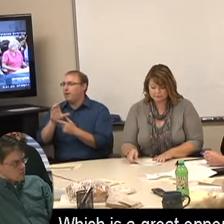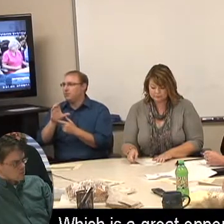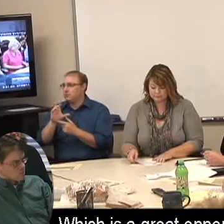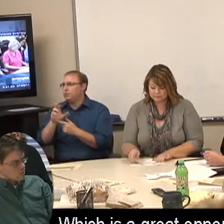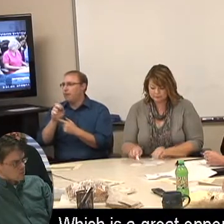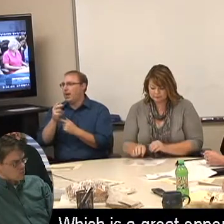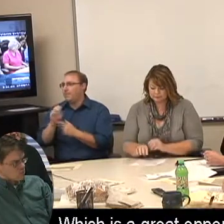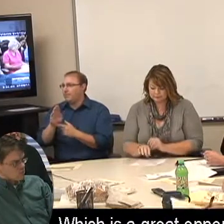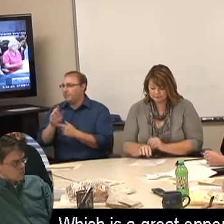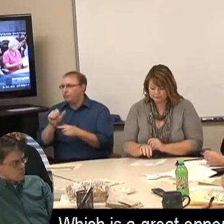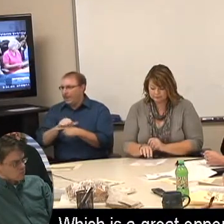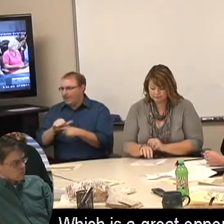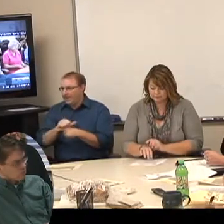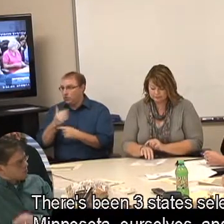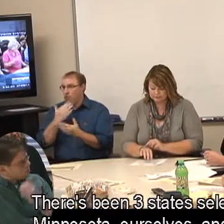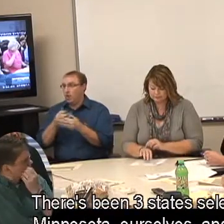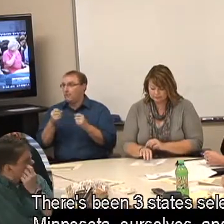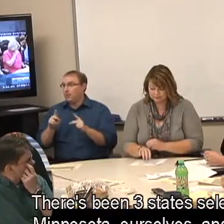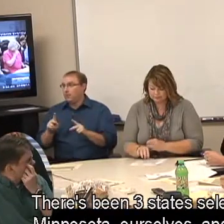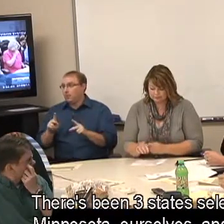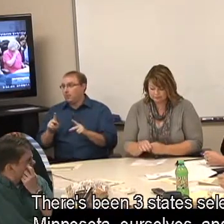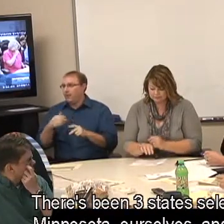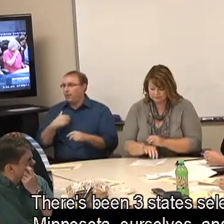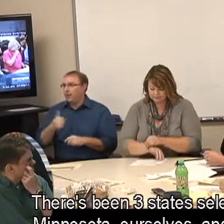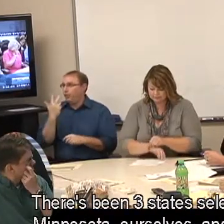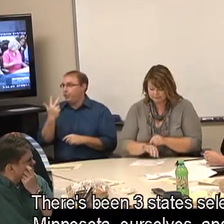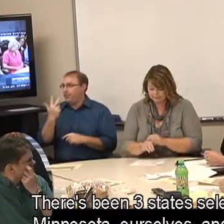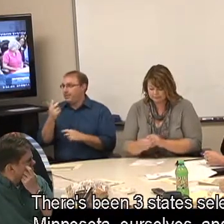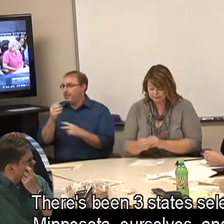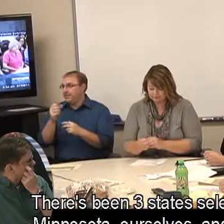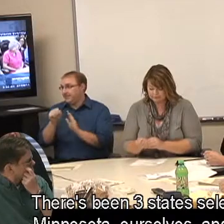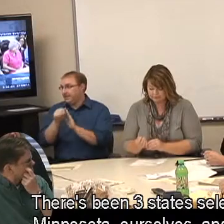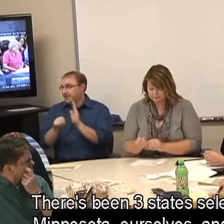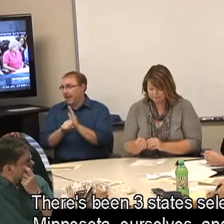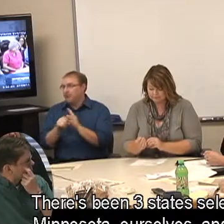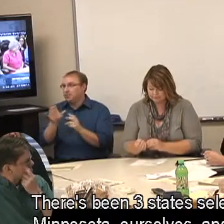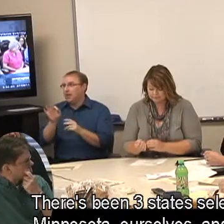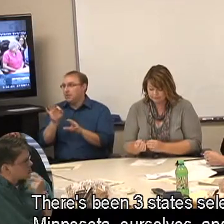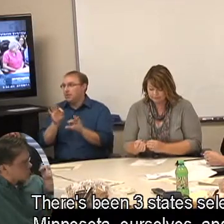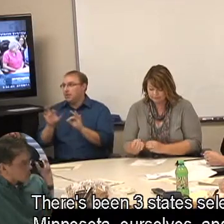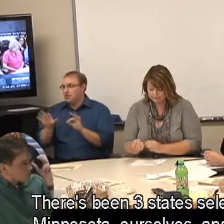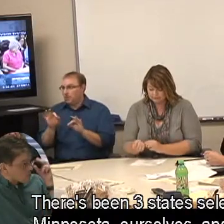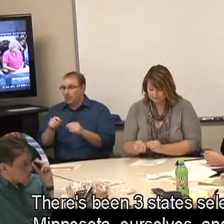Which is a great opportunity. There's been 3 states selected, and Minnesota, ourselves, and Boston.